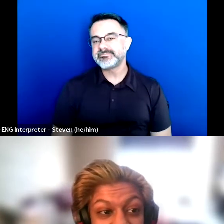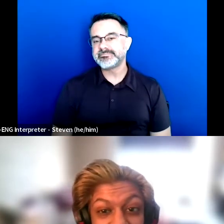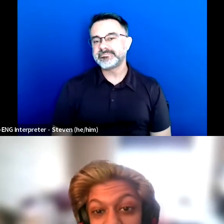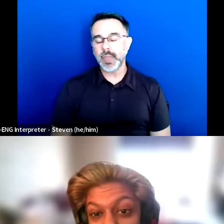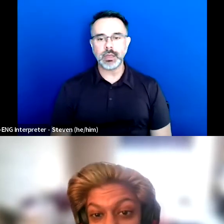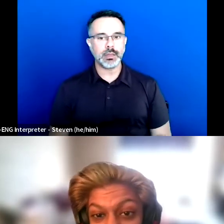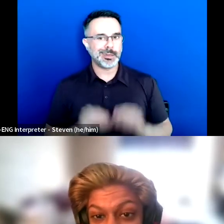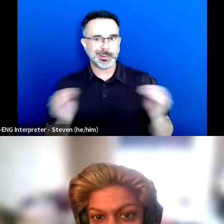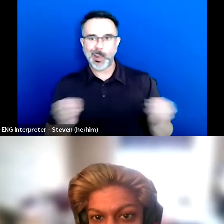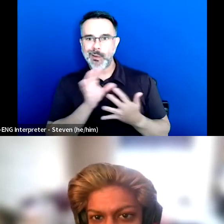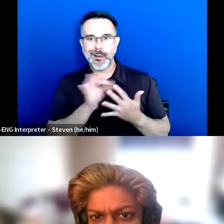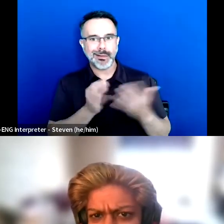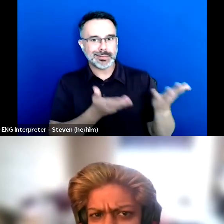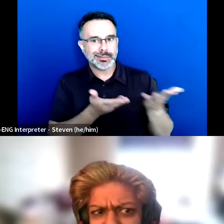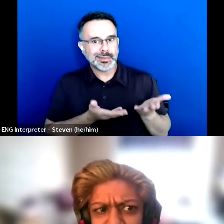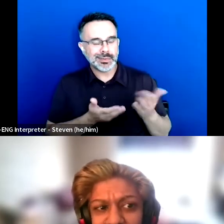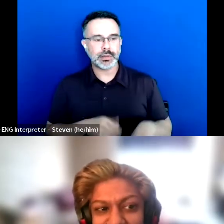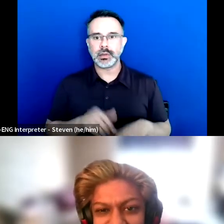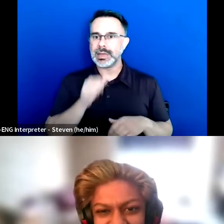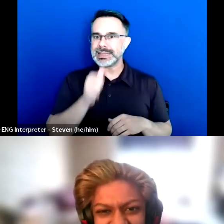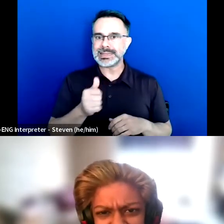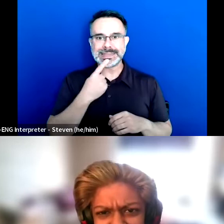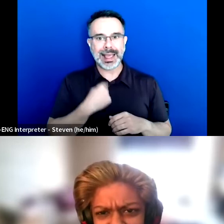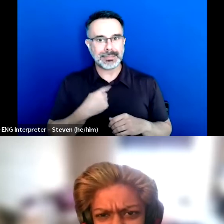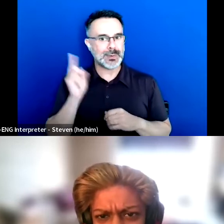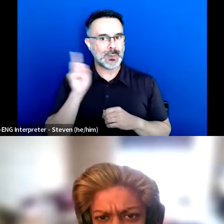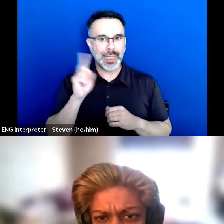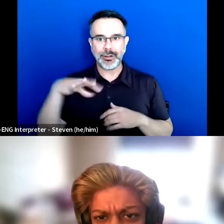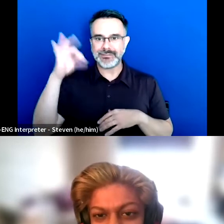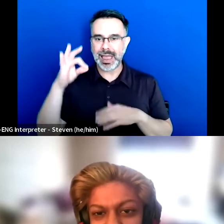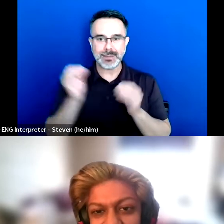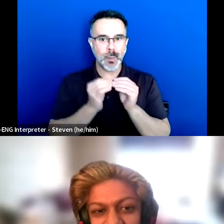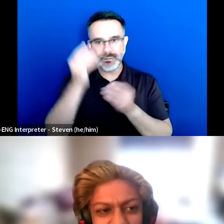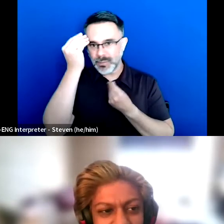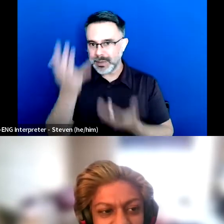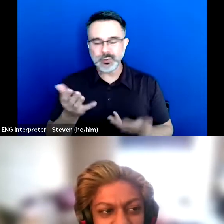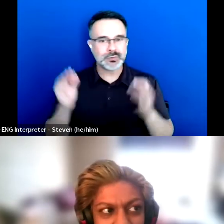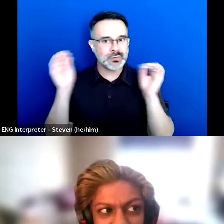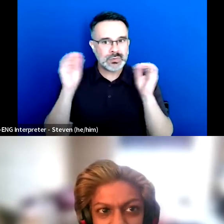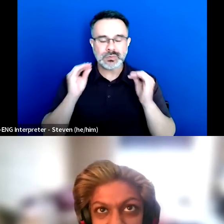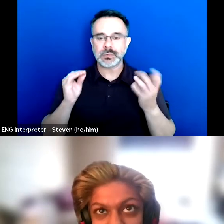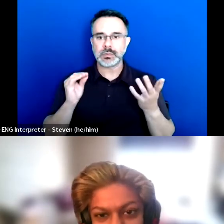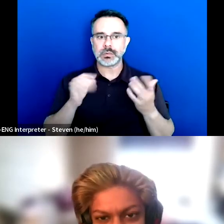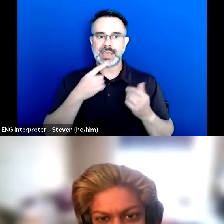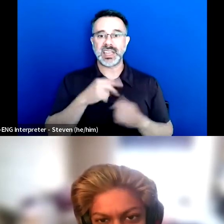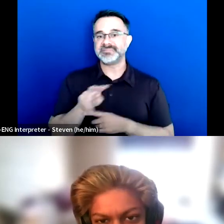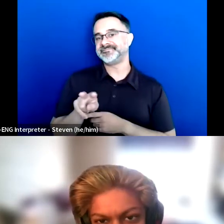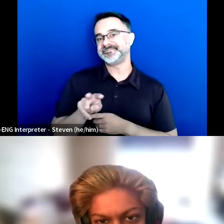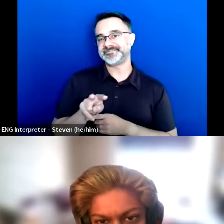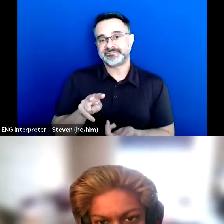They didn't tell me where I could find other places to get that information. They were just like by the way you're just not getting health class then.